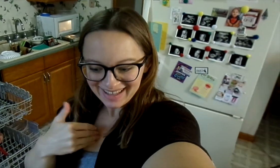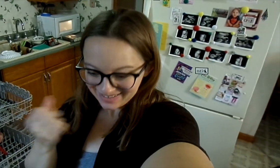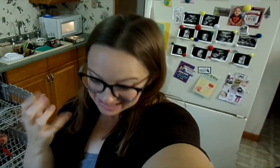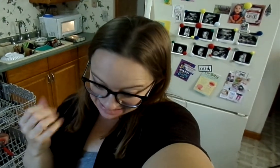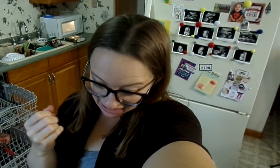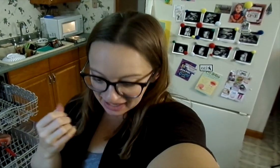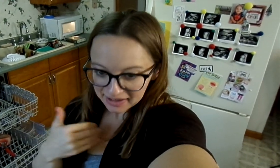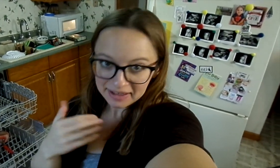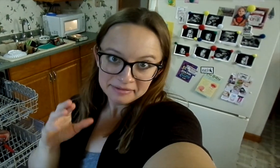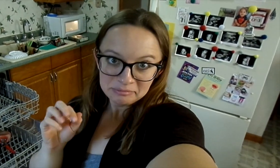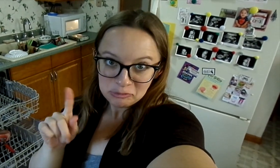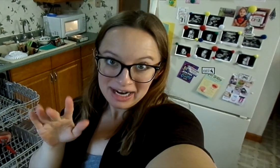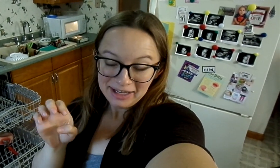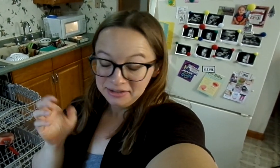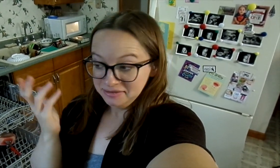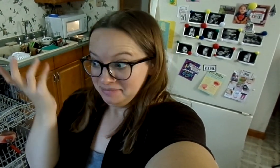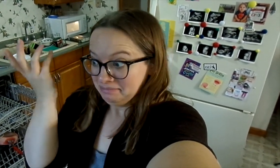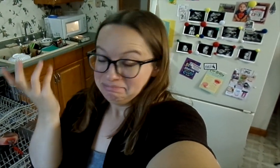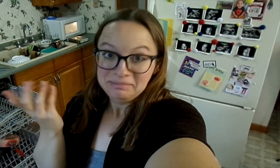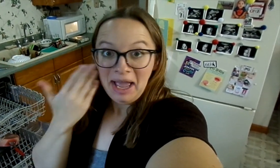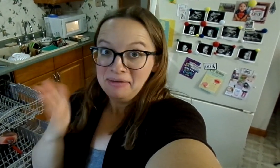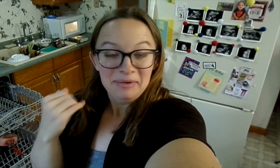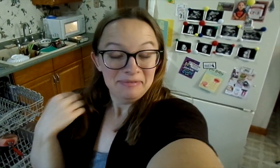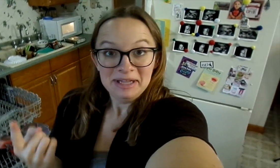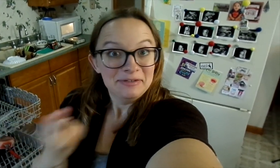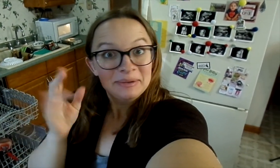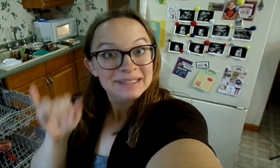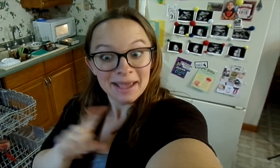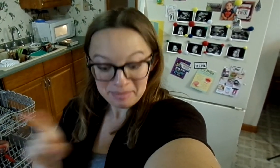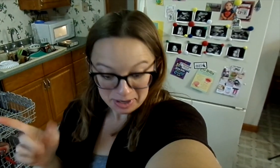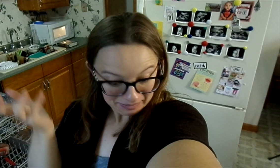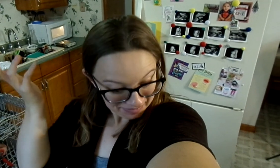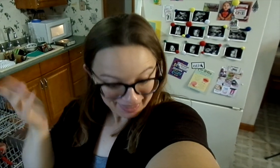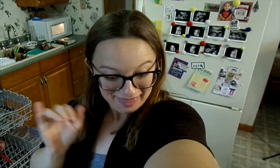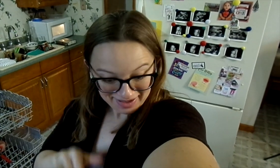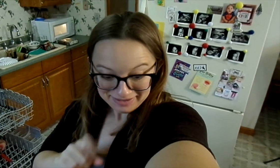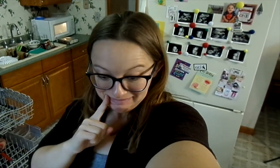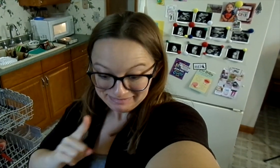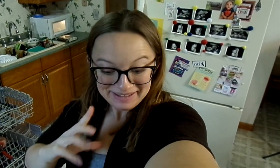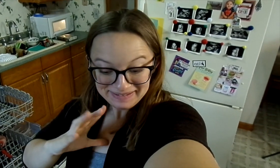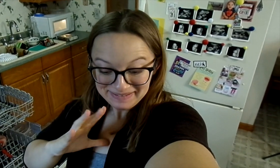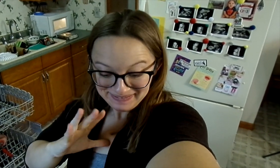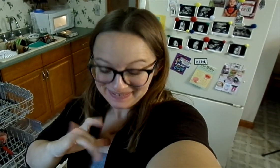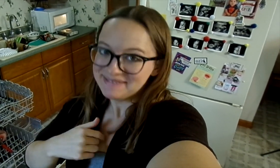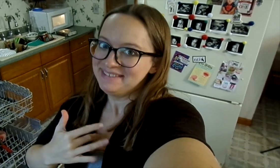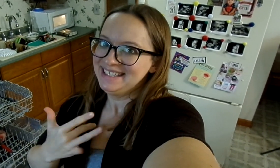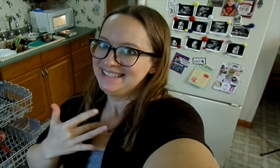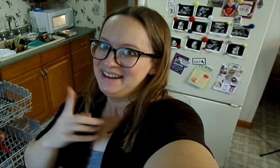Cool! It has sign language. It has Braille, which I don't know if we'll ever use that, but it's there. So it's really cool!